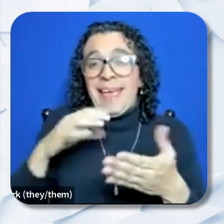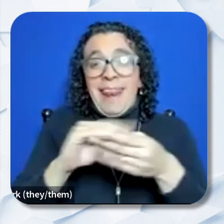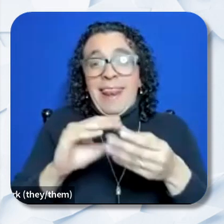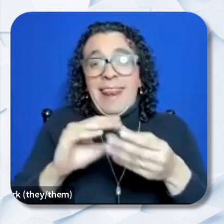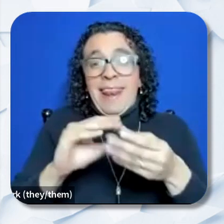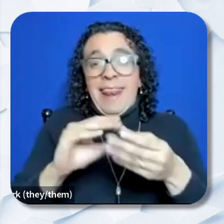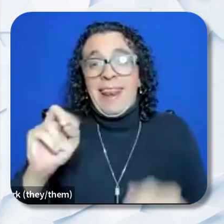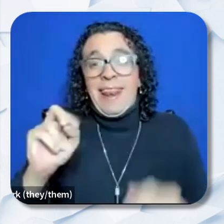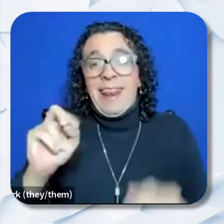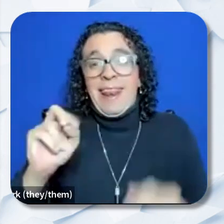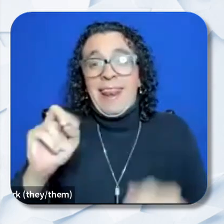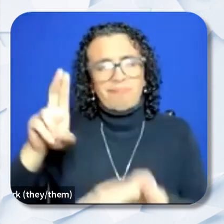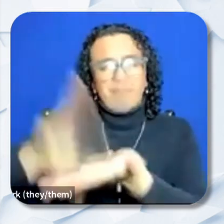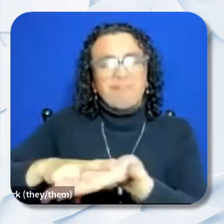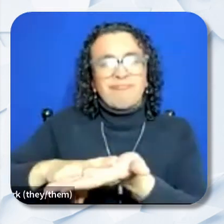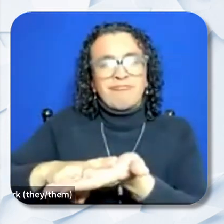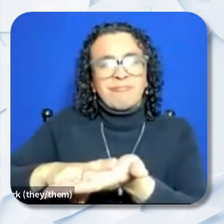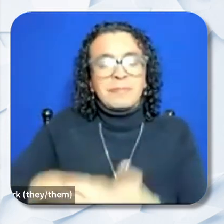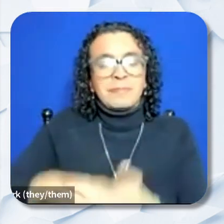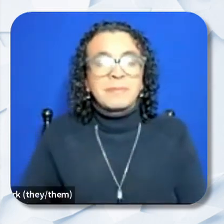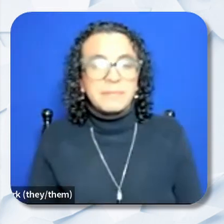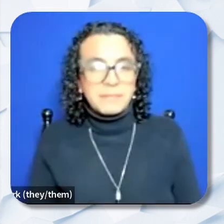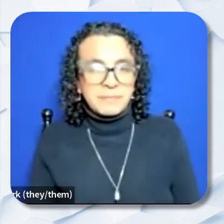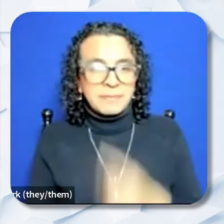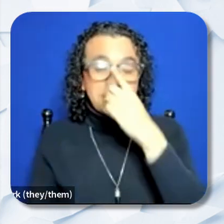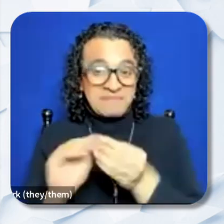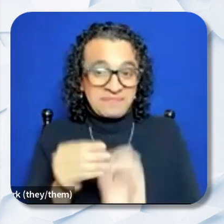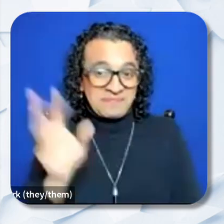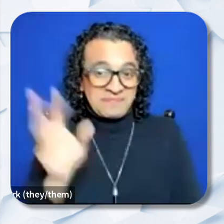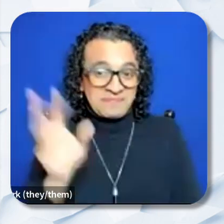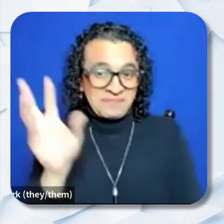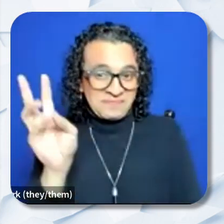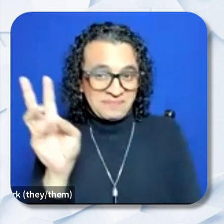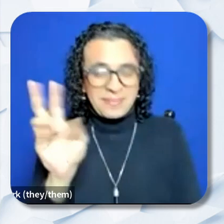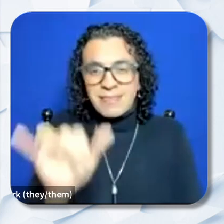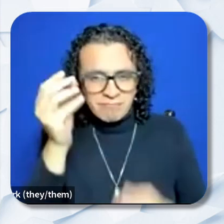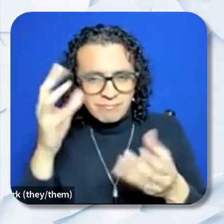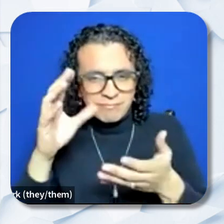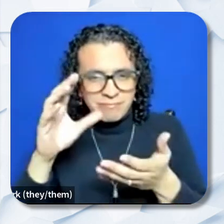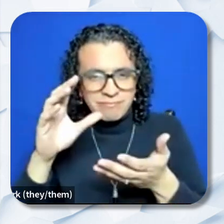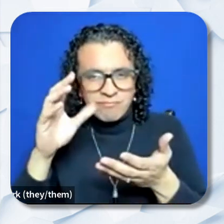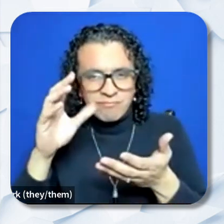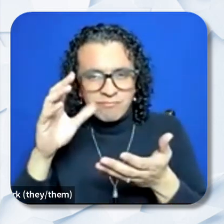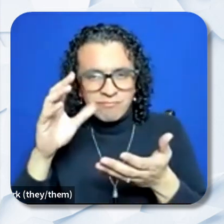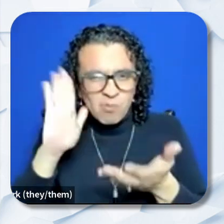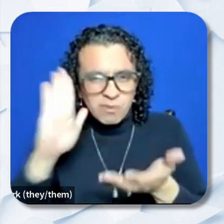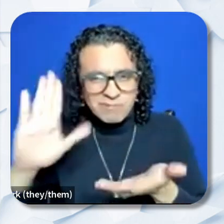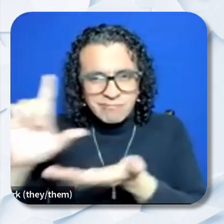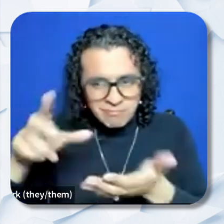Erin: Question 6: Is the contact information to be copied, pasted onto the actual cover page, or are